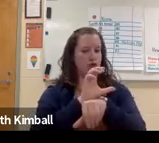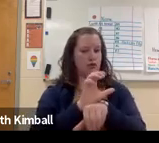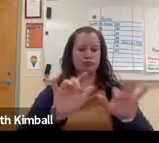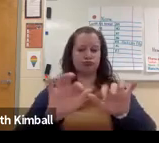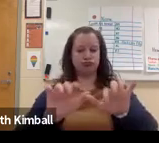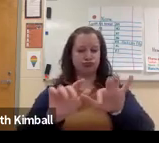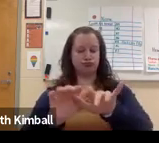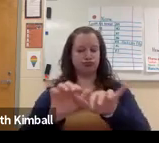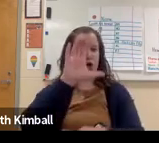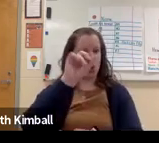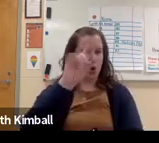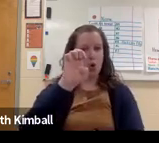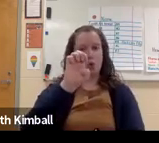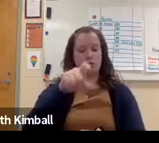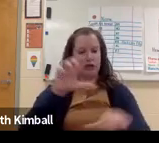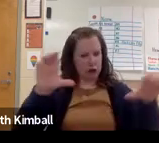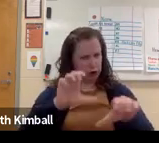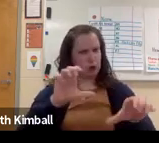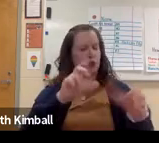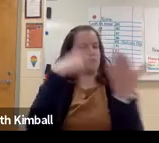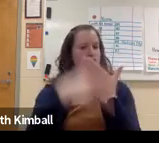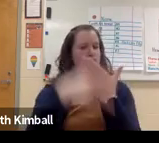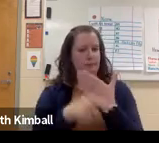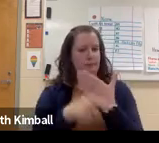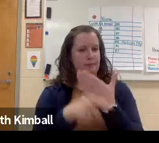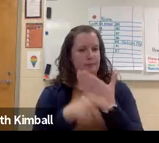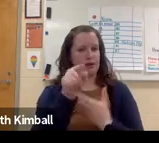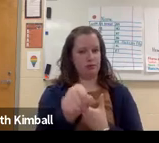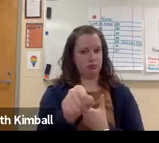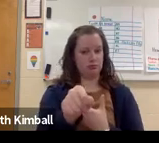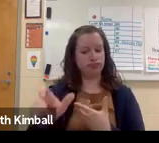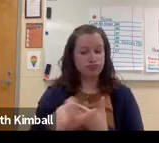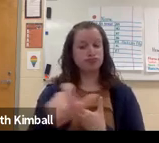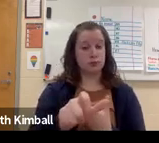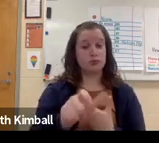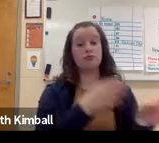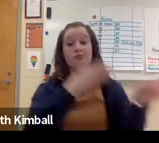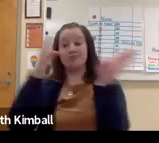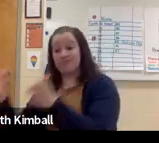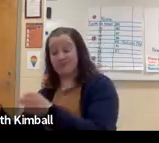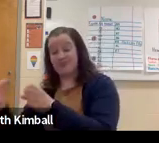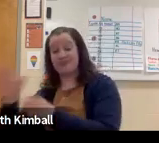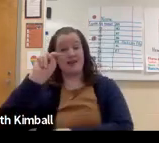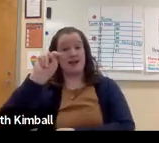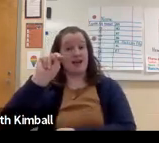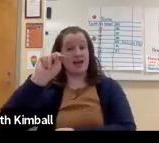they are the only one who's actually touching the computer. Actually inputting the code, working in the program.